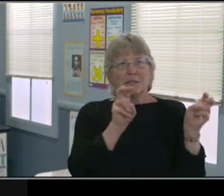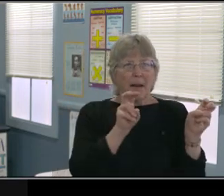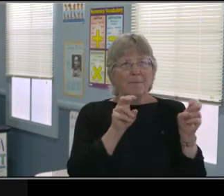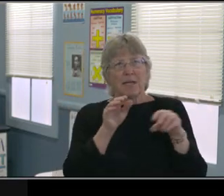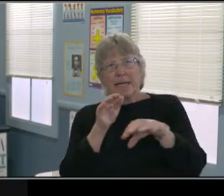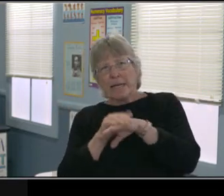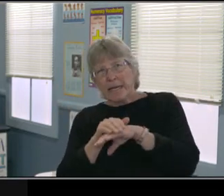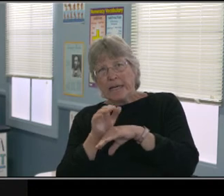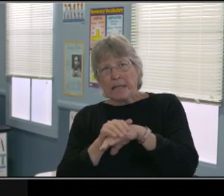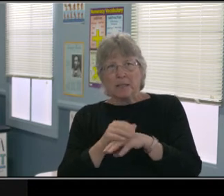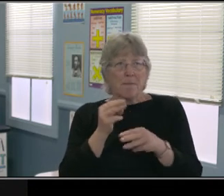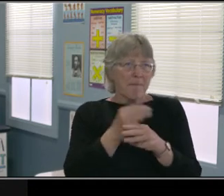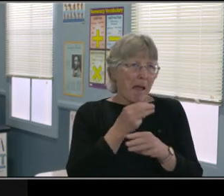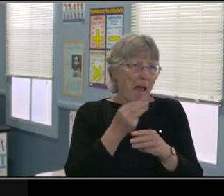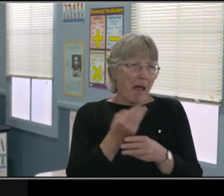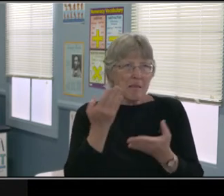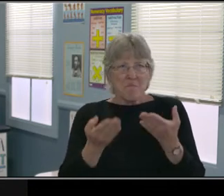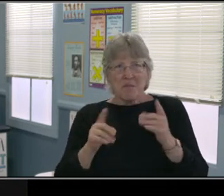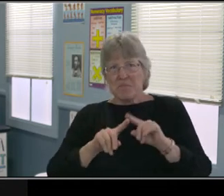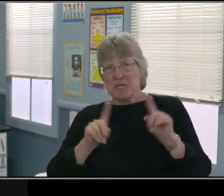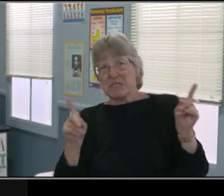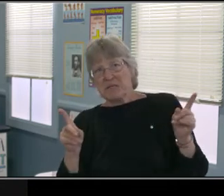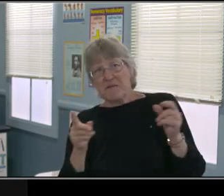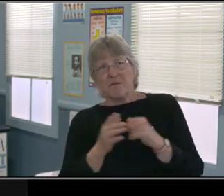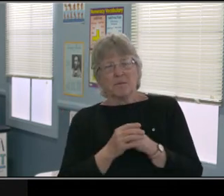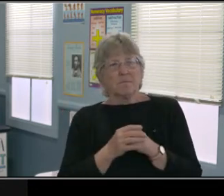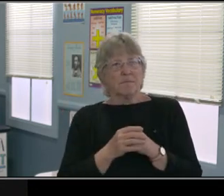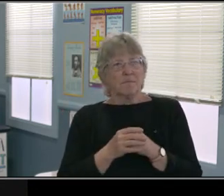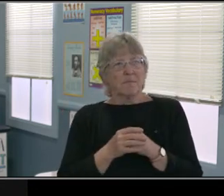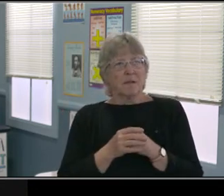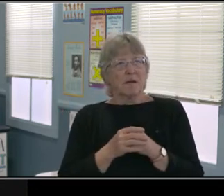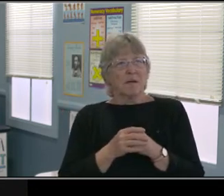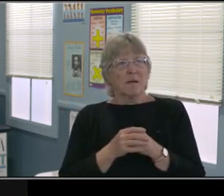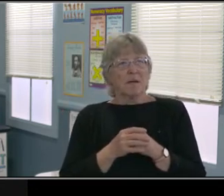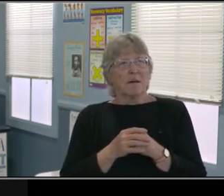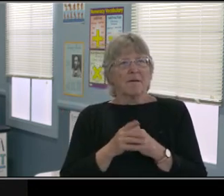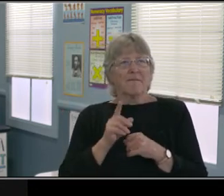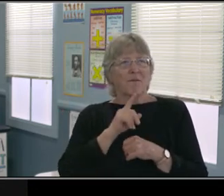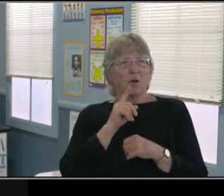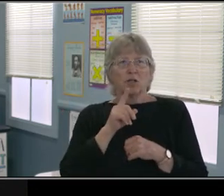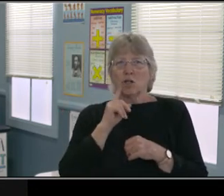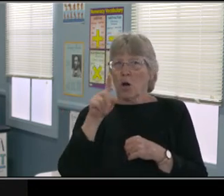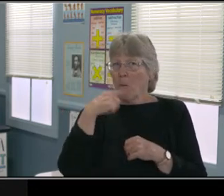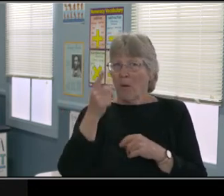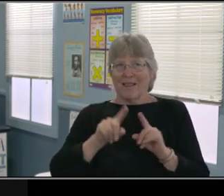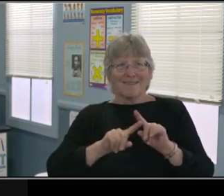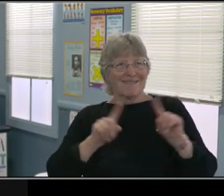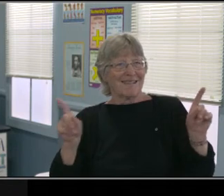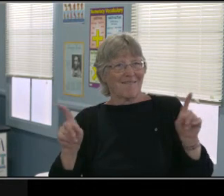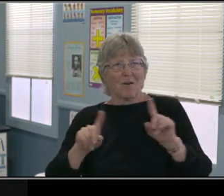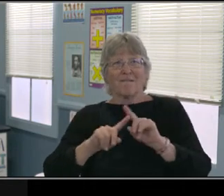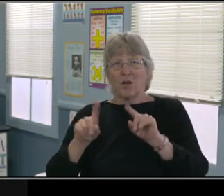or a caregiver, you know when I'm sitting next to my child or I'm in the same room, I see the struggle.